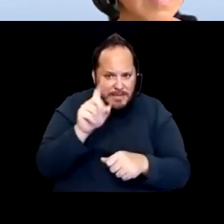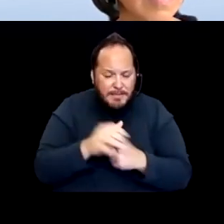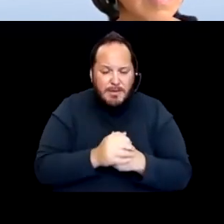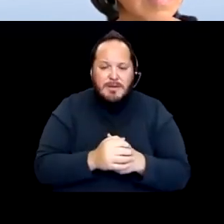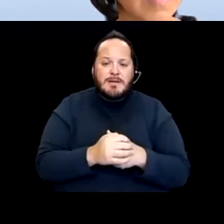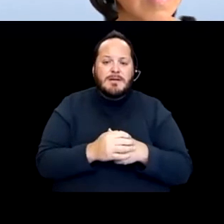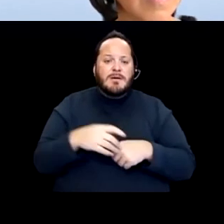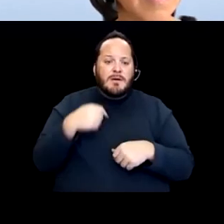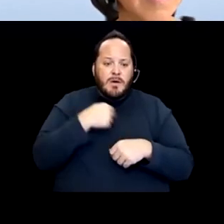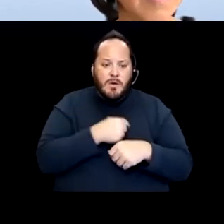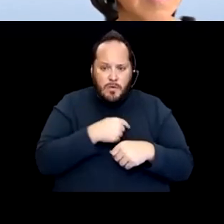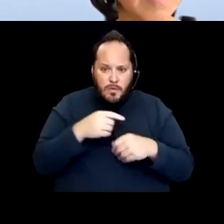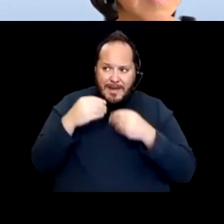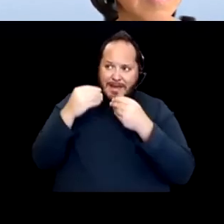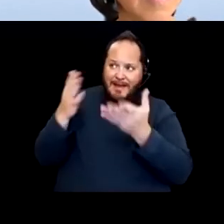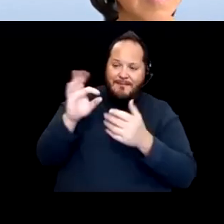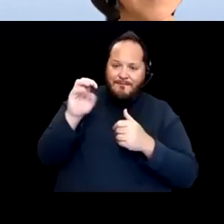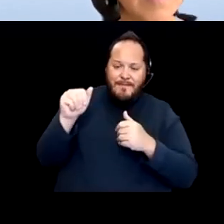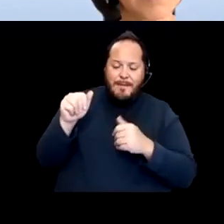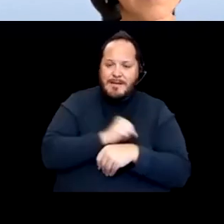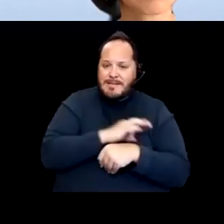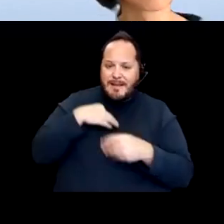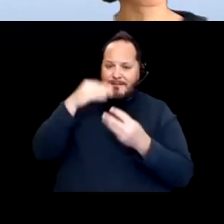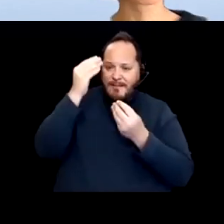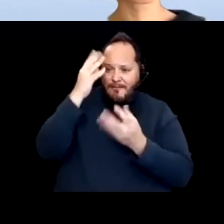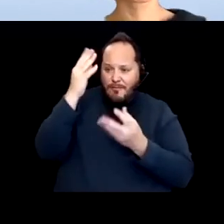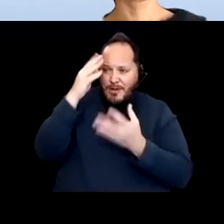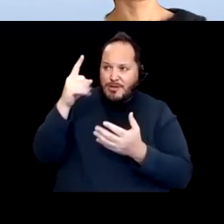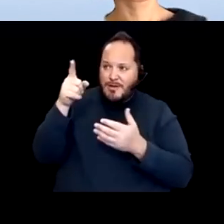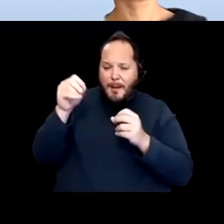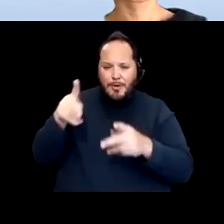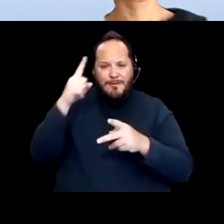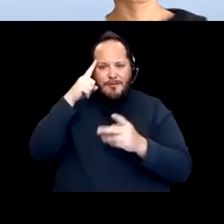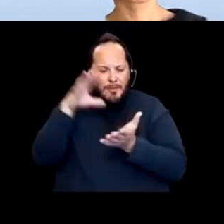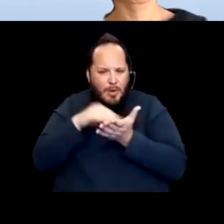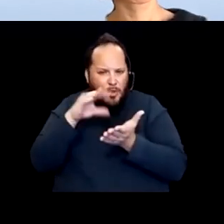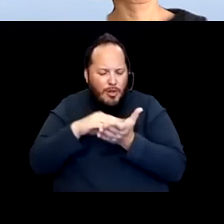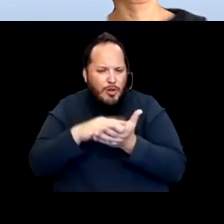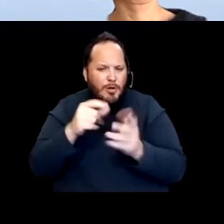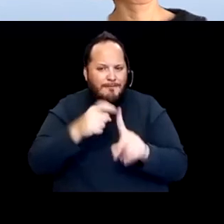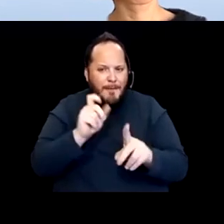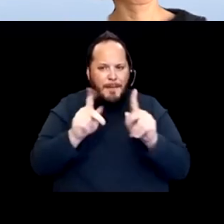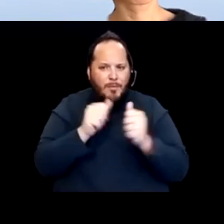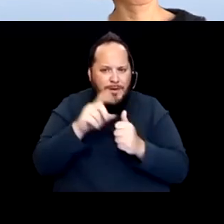to learn from disabled folks that understand the ins and outs of what it means to get access programmatically